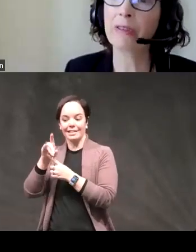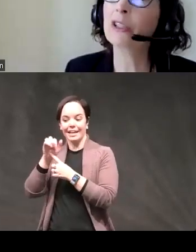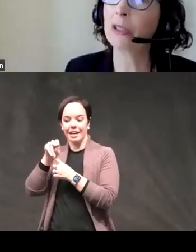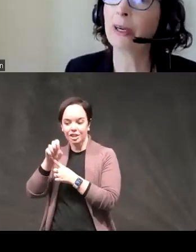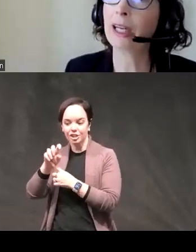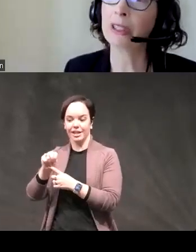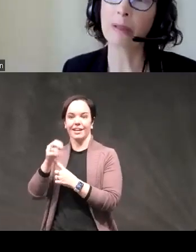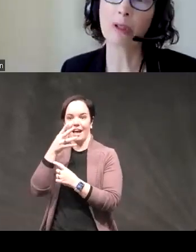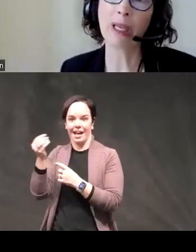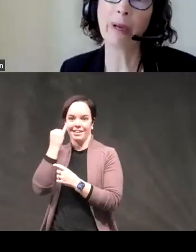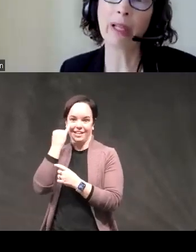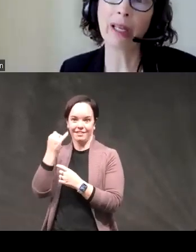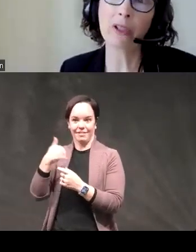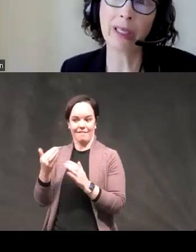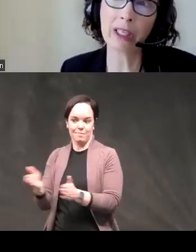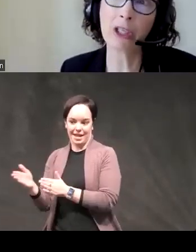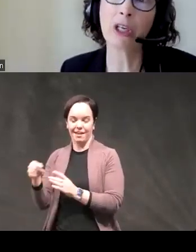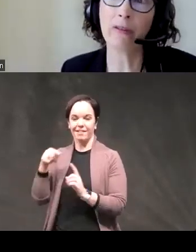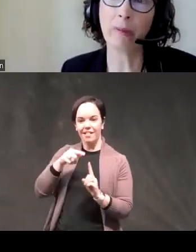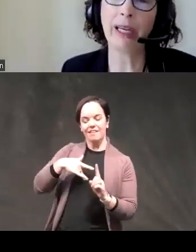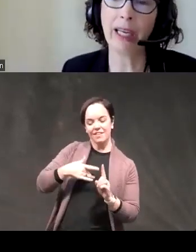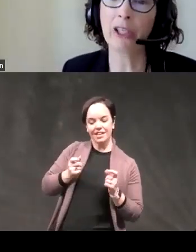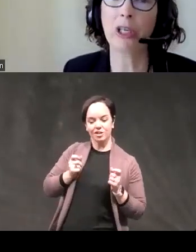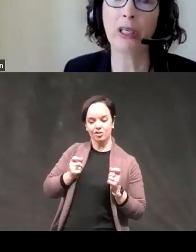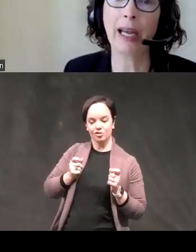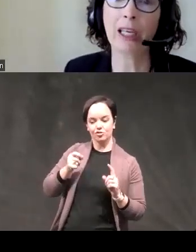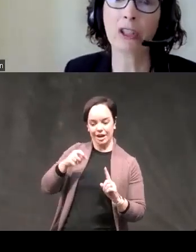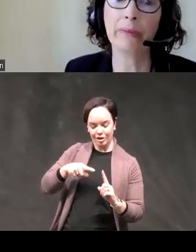feelings trigger actions seemed to be about that transition from ideation into action